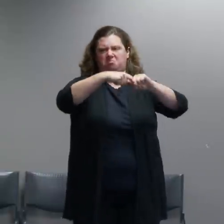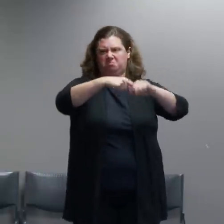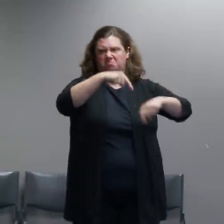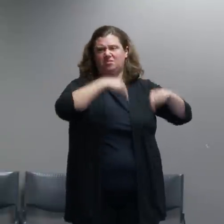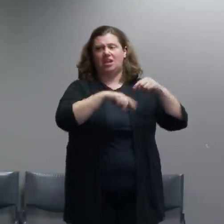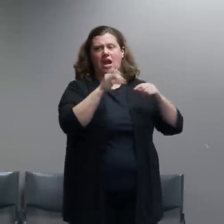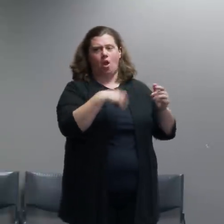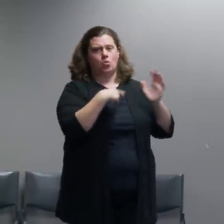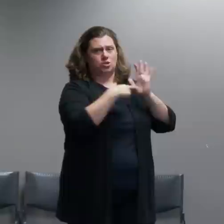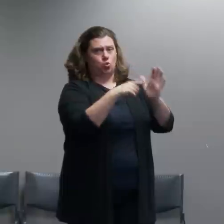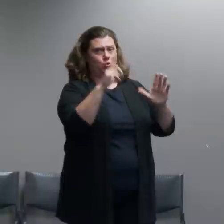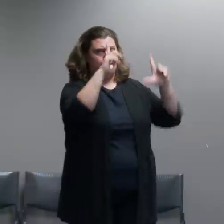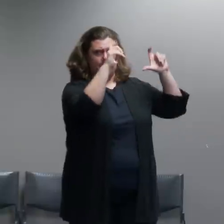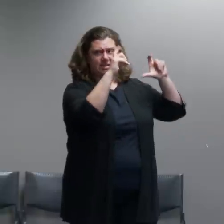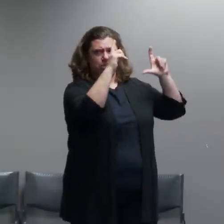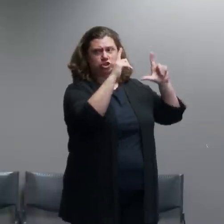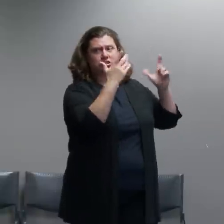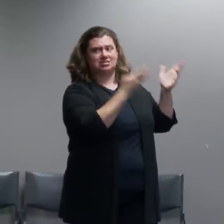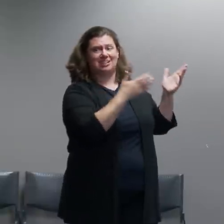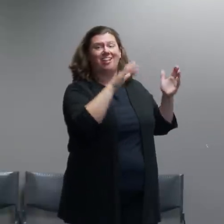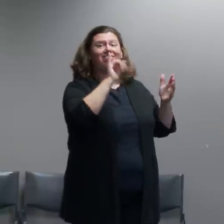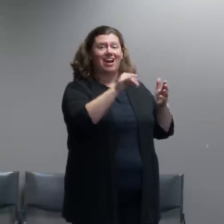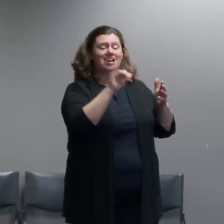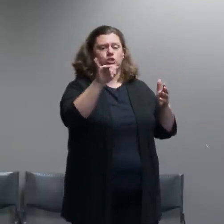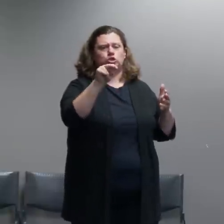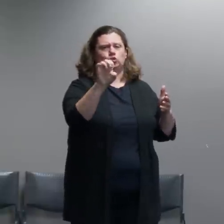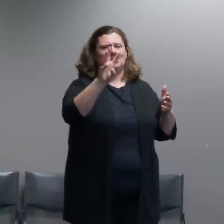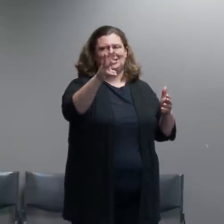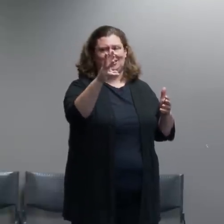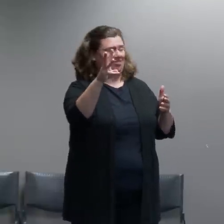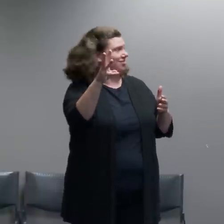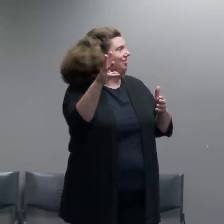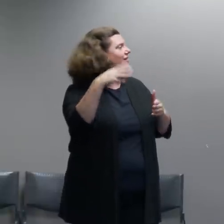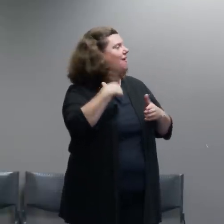taken on June 6th and this shows when we've brought the fence down to the